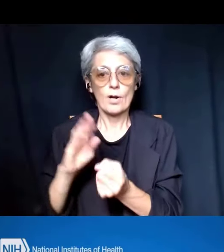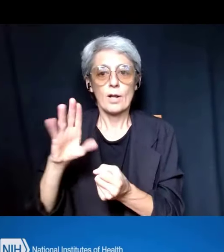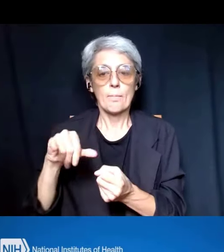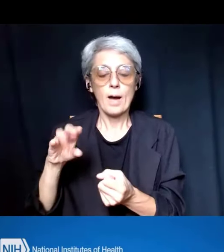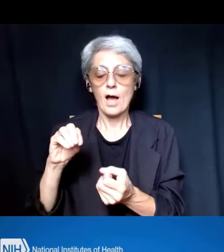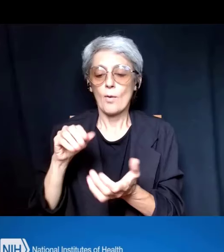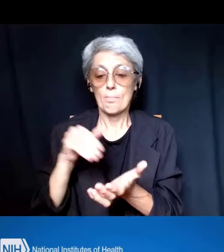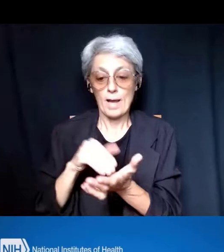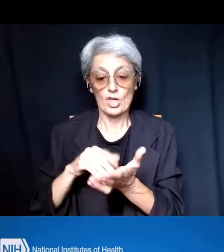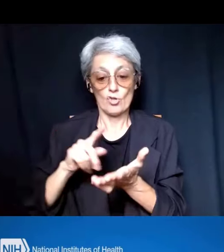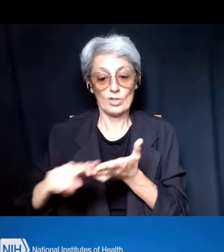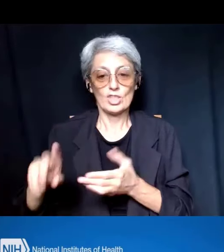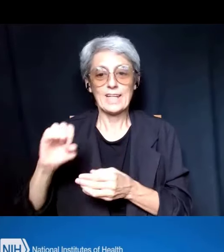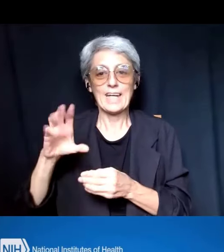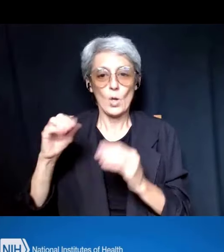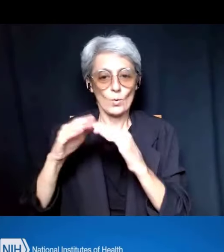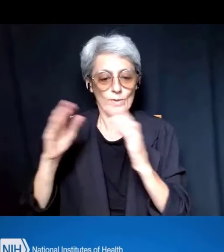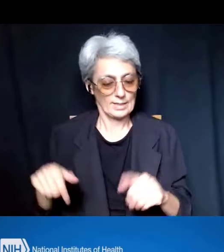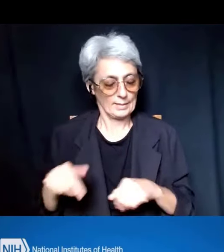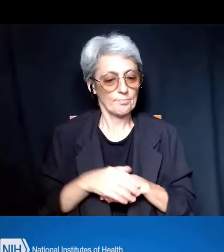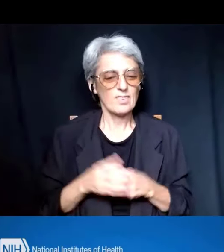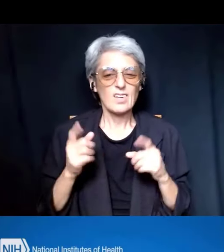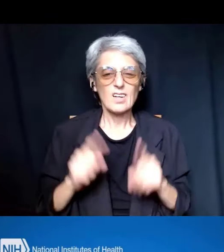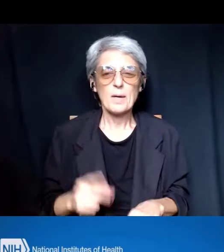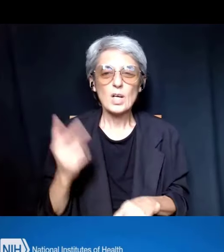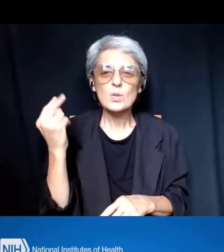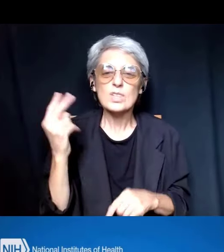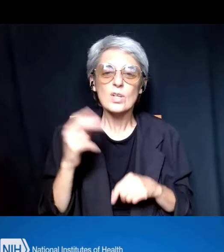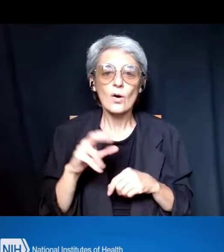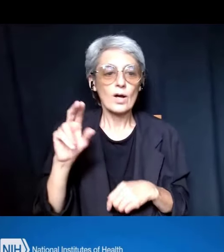So, about two years ago, UNITE E charged a small working group